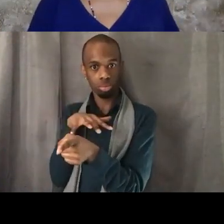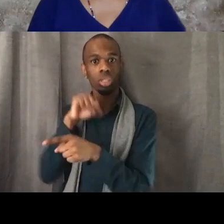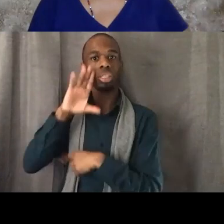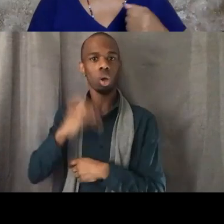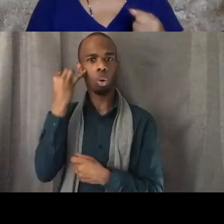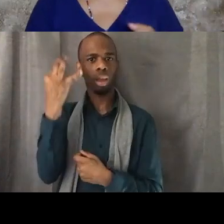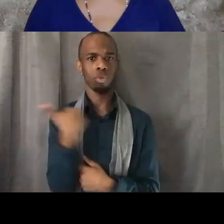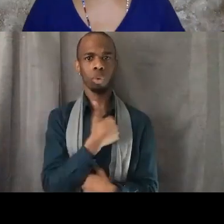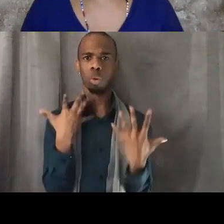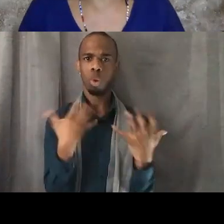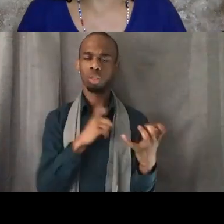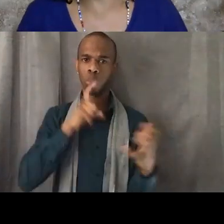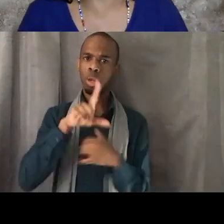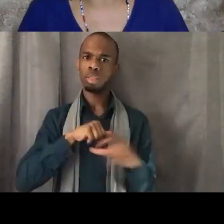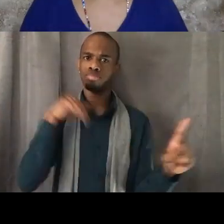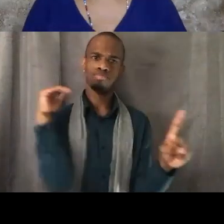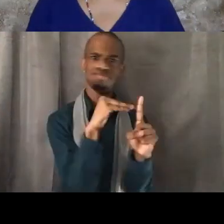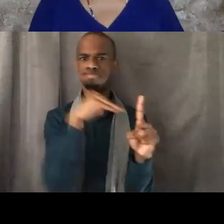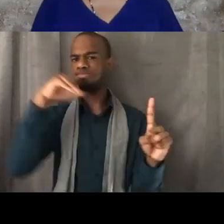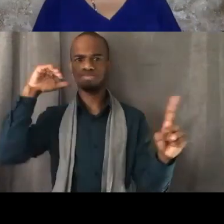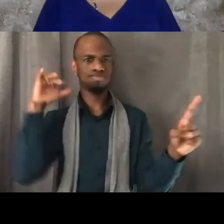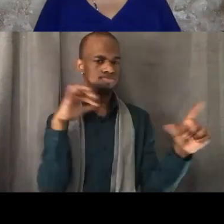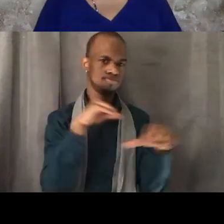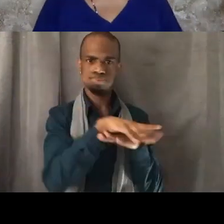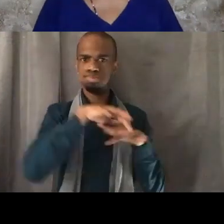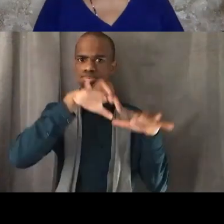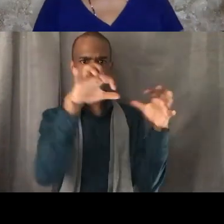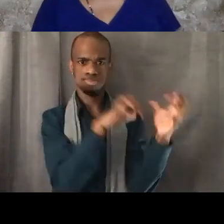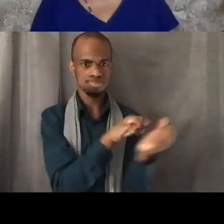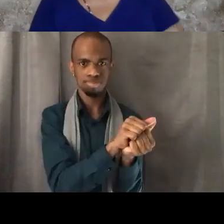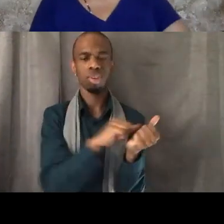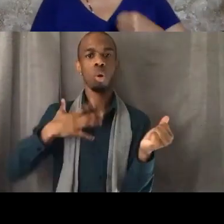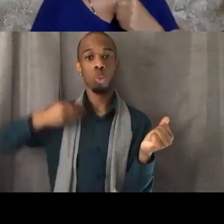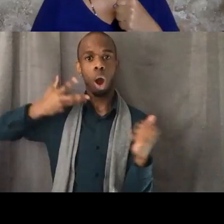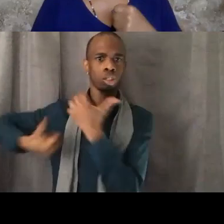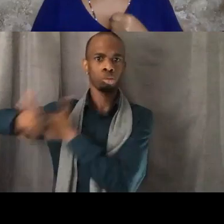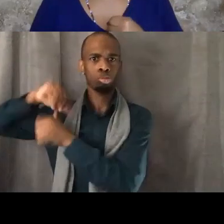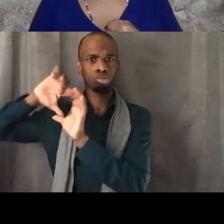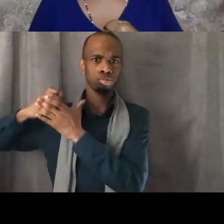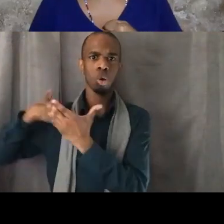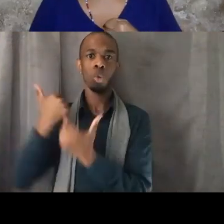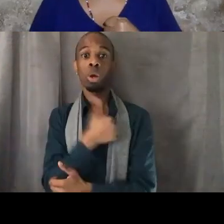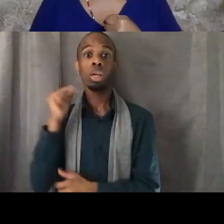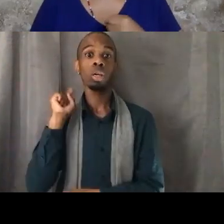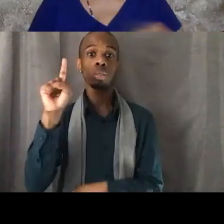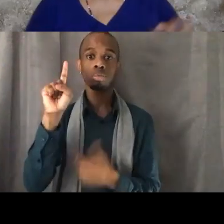So I yelled on my bull horn, like summoning Mama Harriet Tubman, "Go north!"